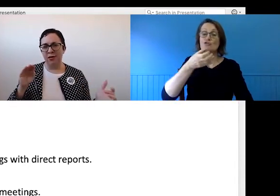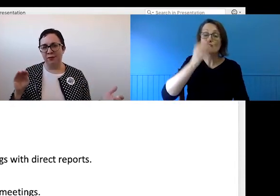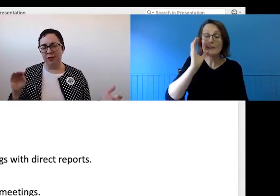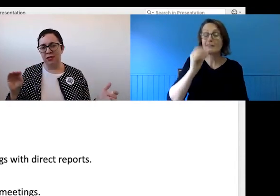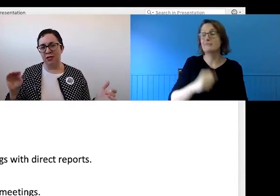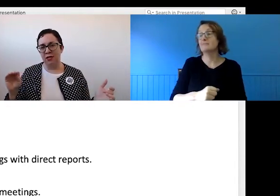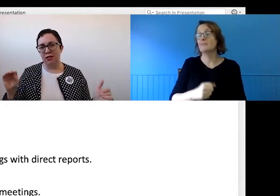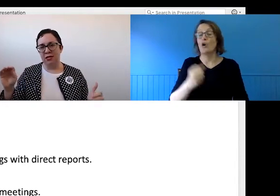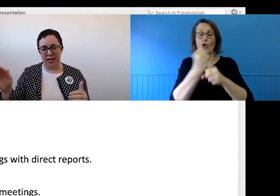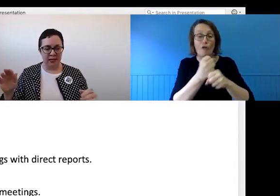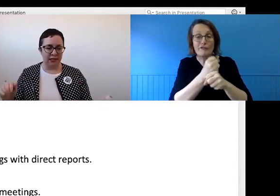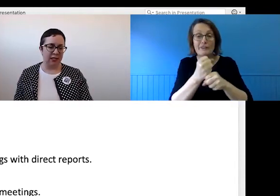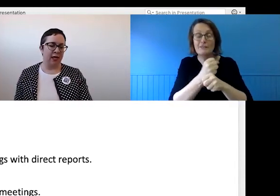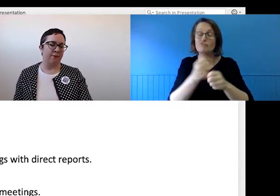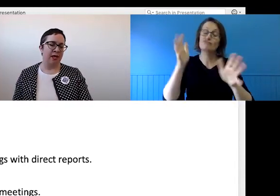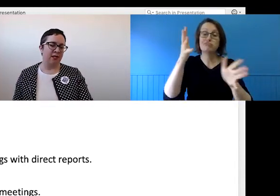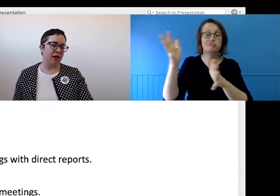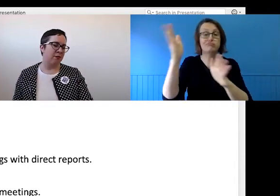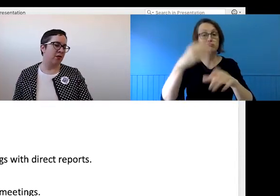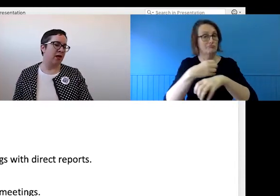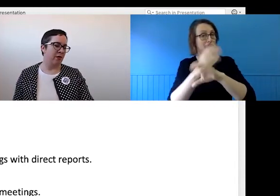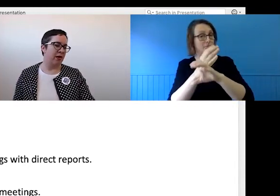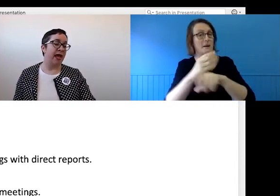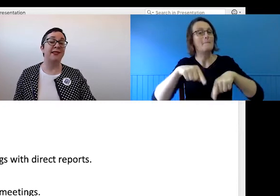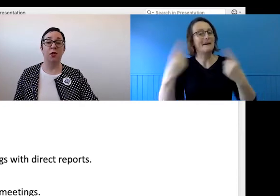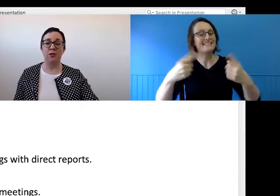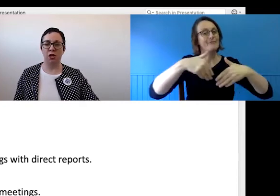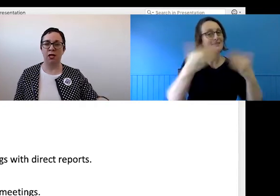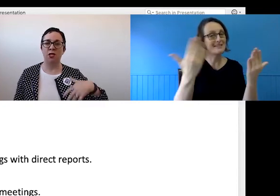different days and times so that everyone has the opportunity to